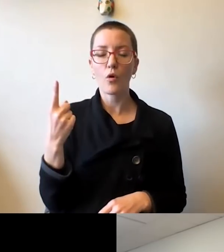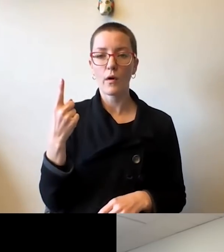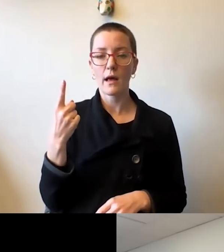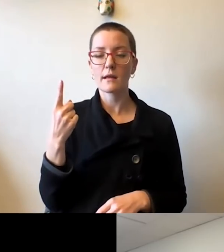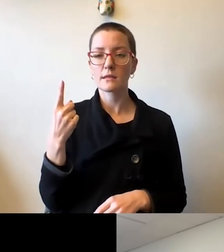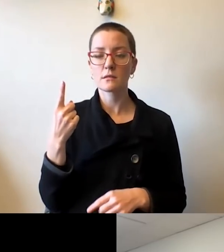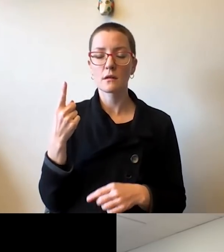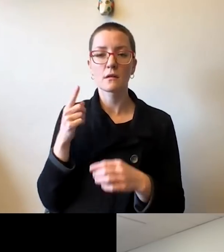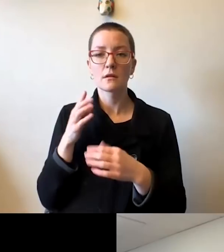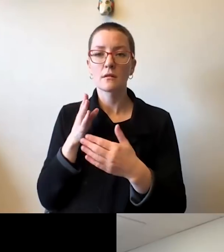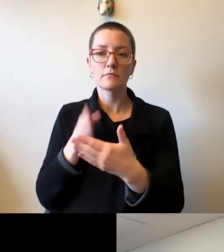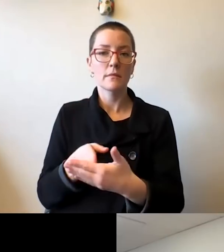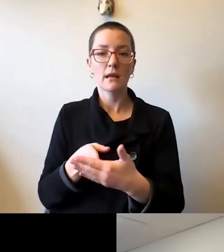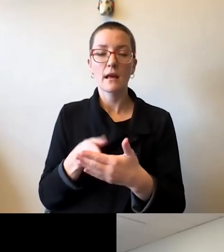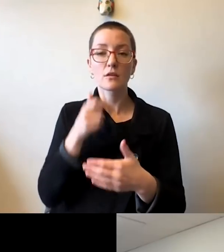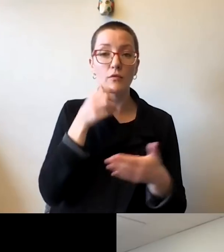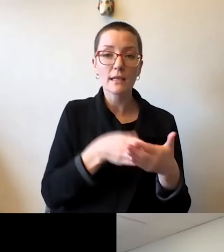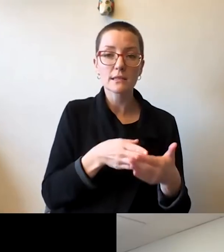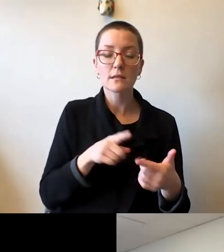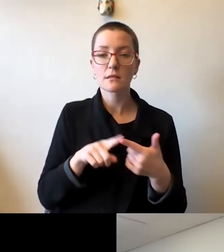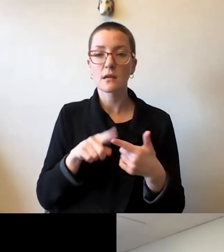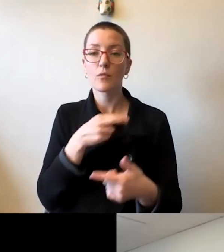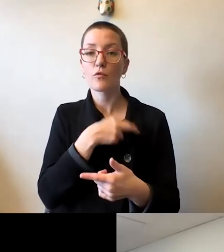and religious intolerance and discrimination in any form.